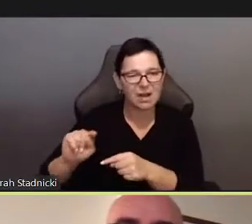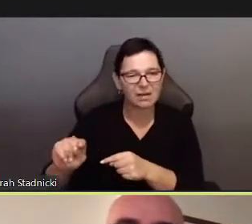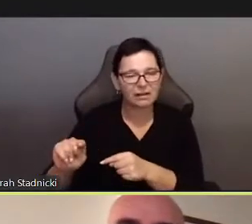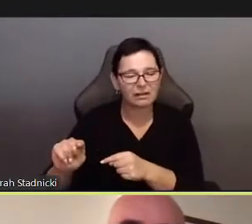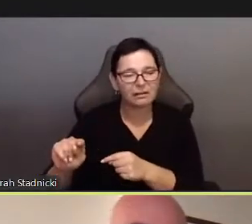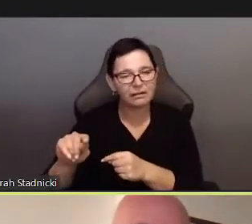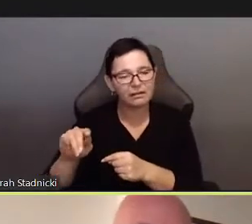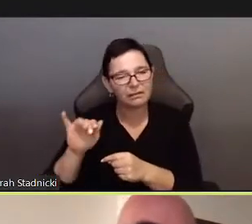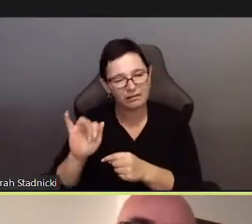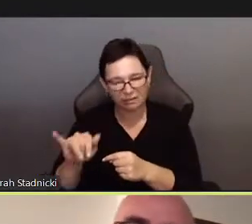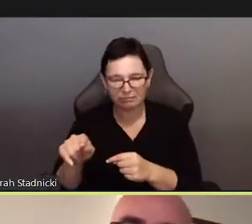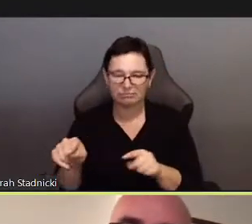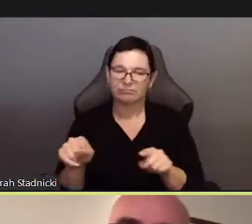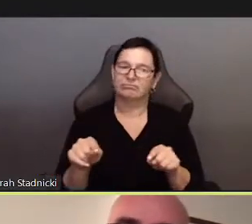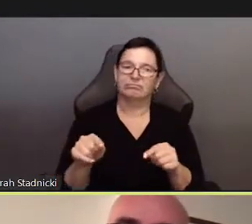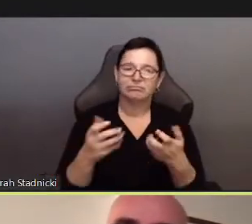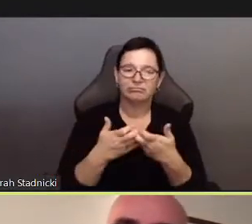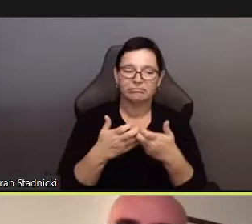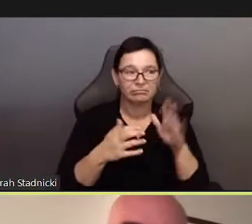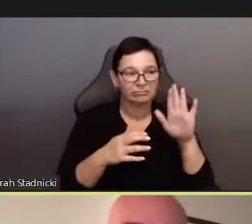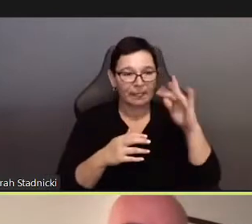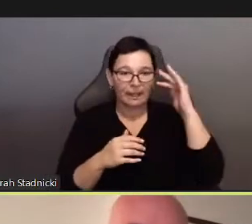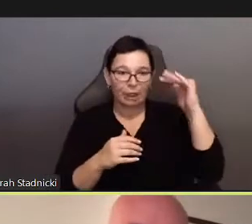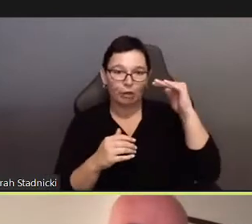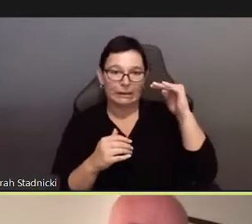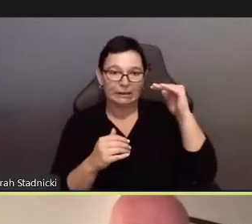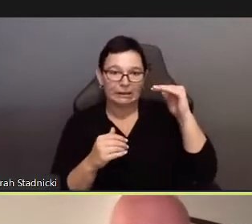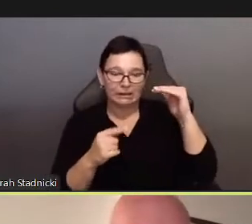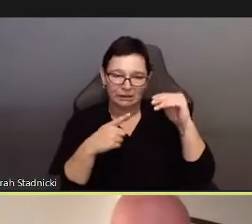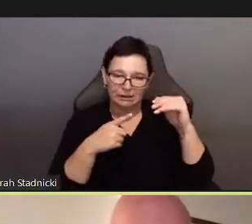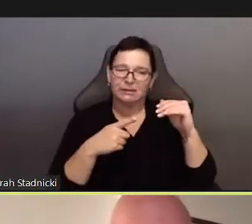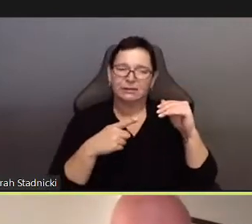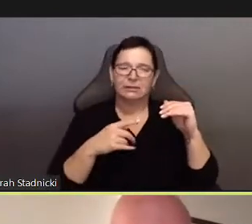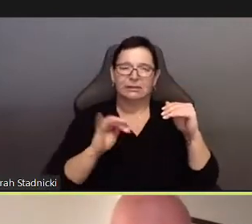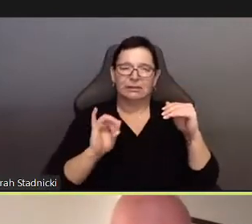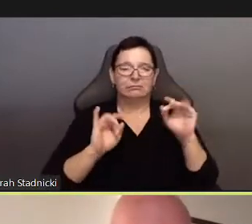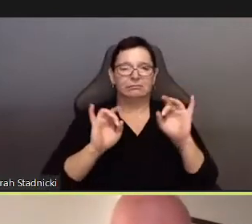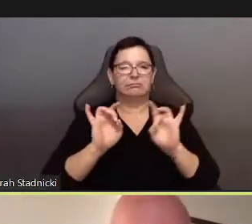as evidenced in the photos,